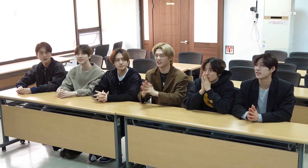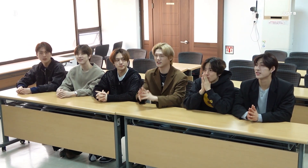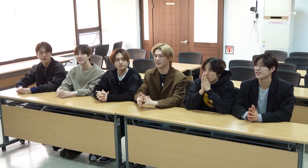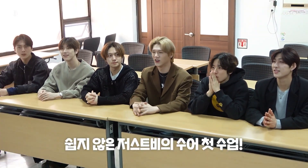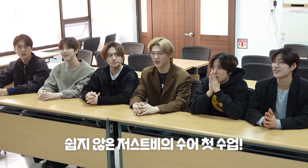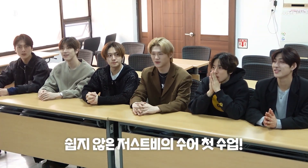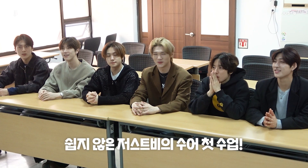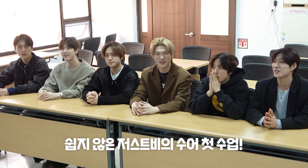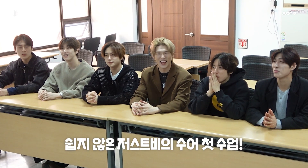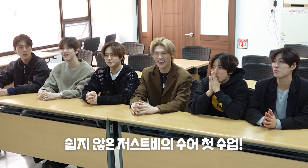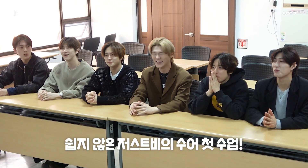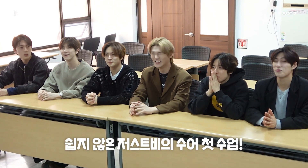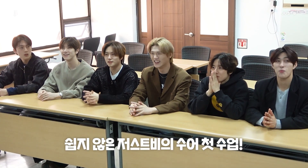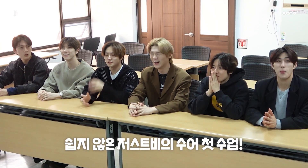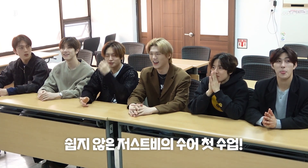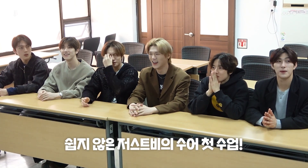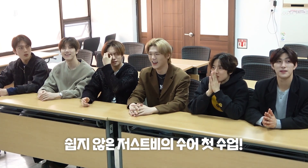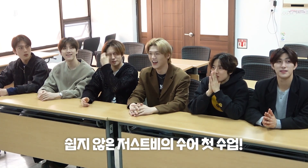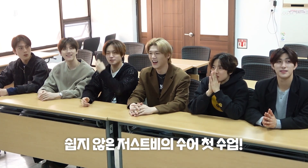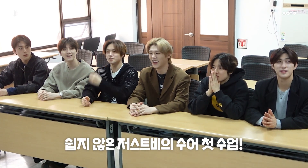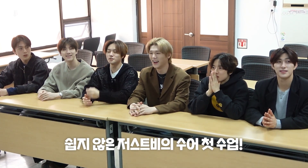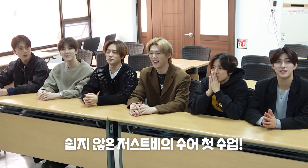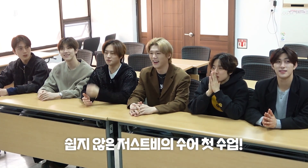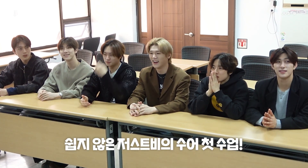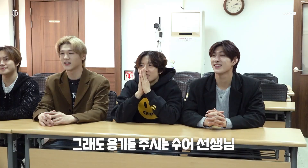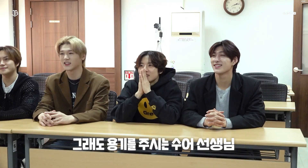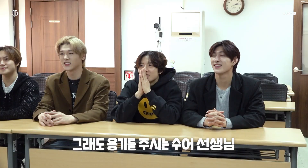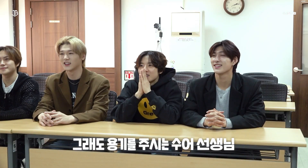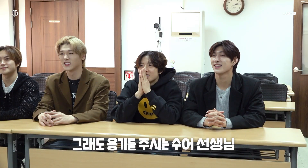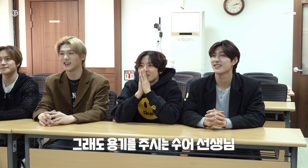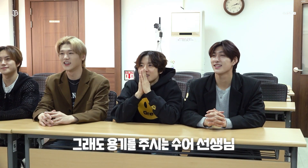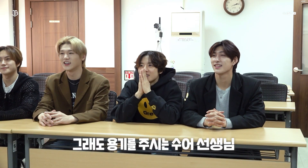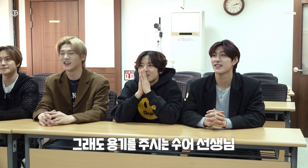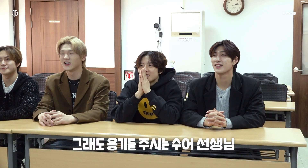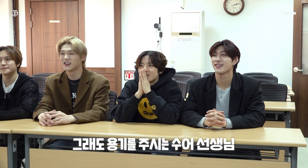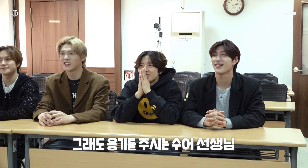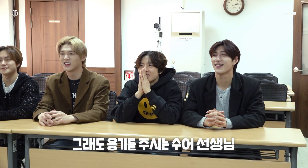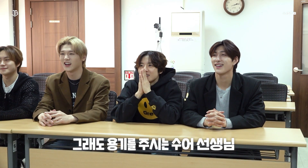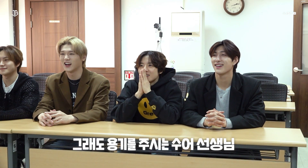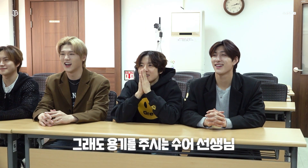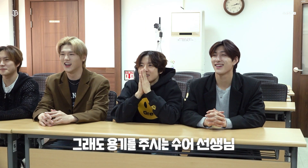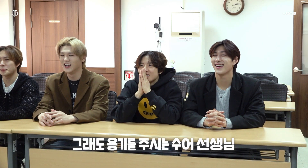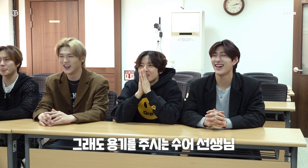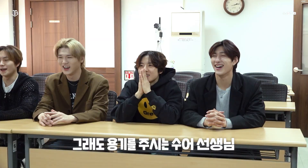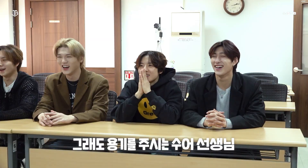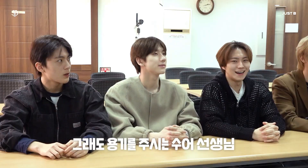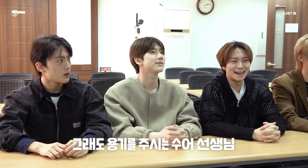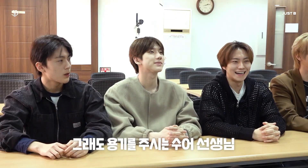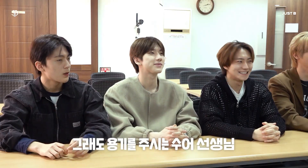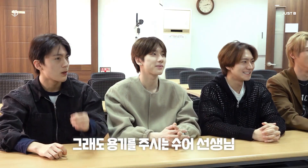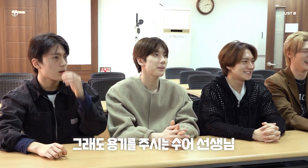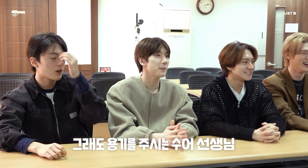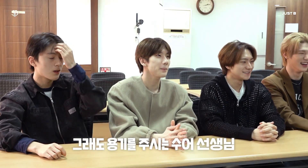It was difficult [JUST B's first sign language class is not easy!] It's confusing You guys are smart, so I think you'll be able to learn the song quickly as well